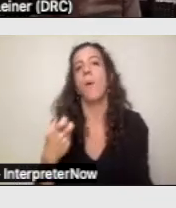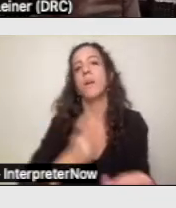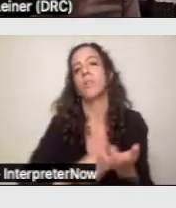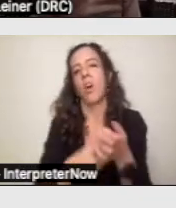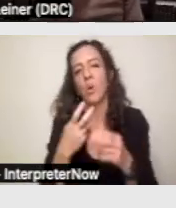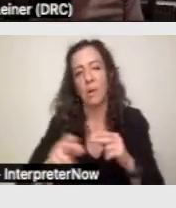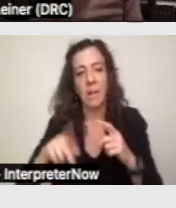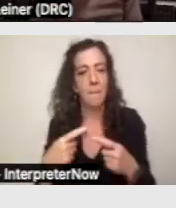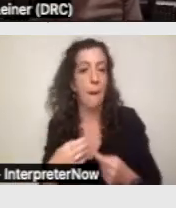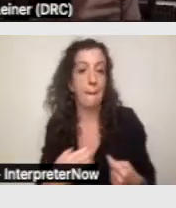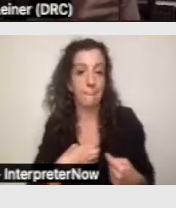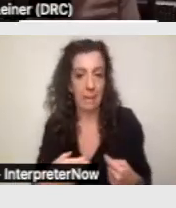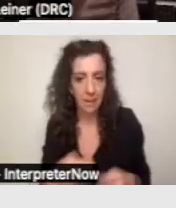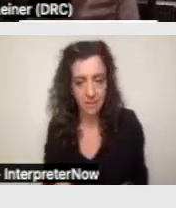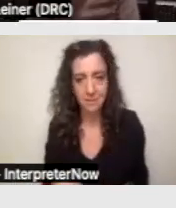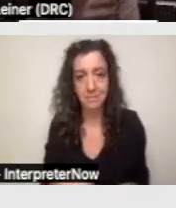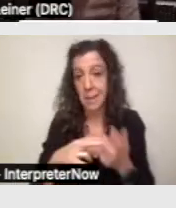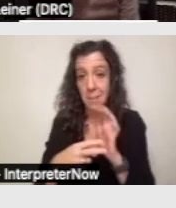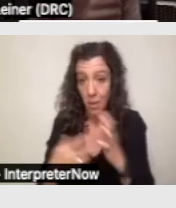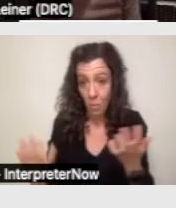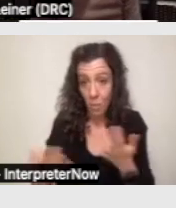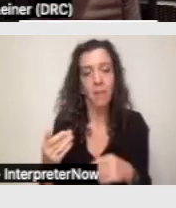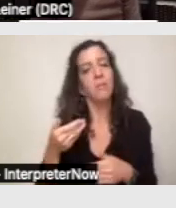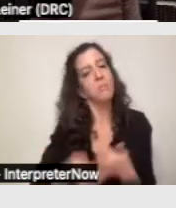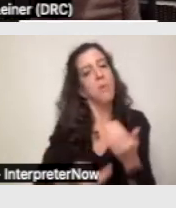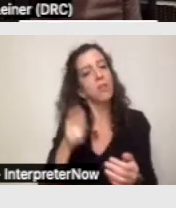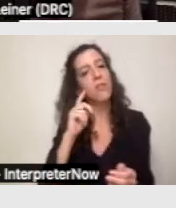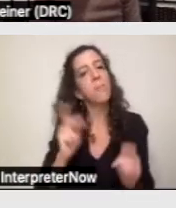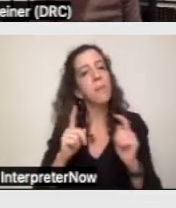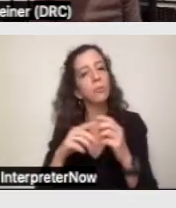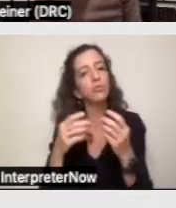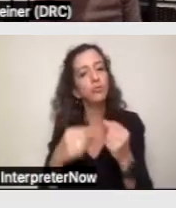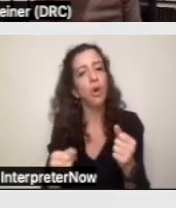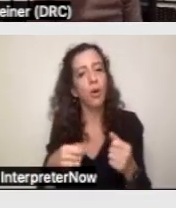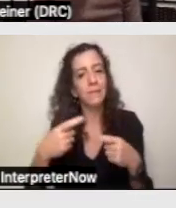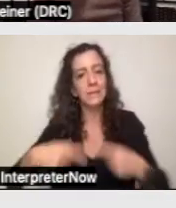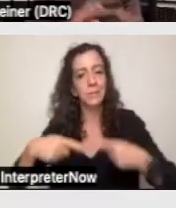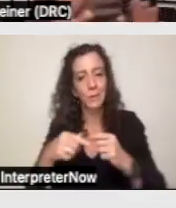In other words, the process for people who resolve disputes with their regional centers.